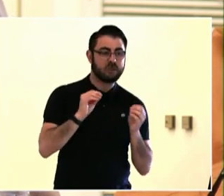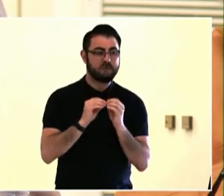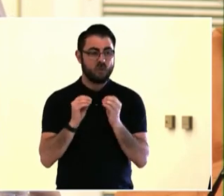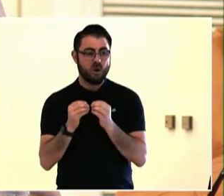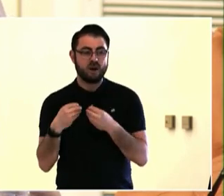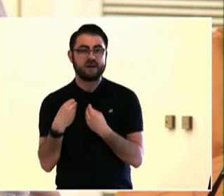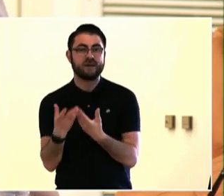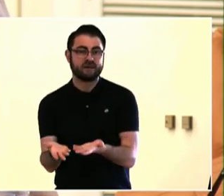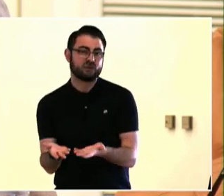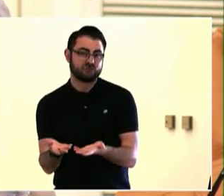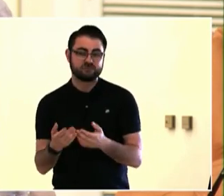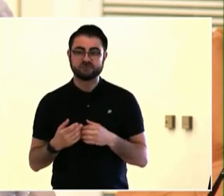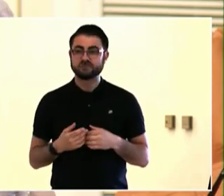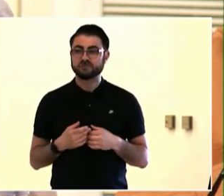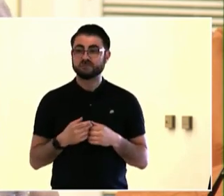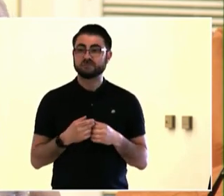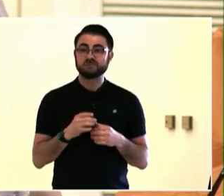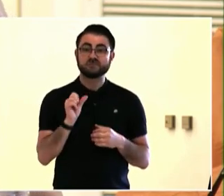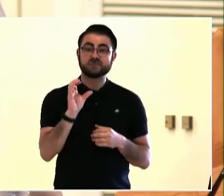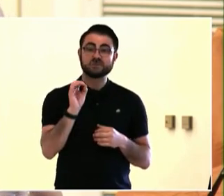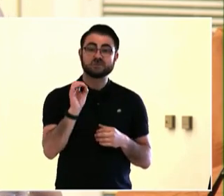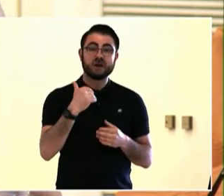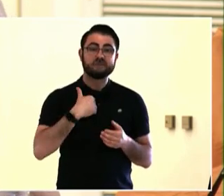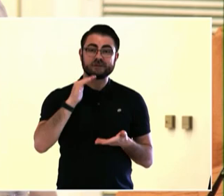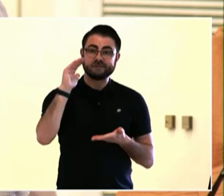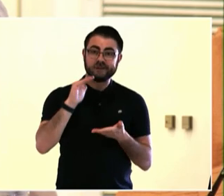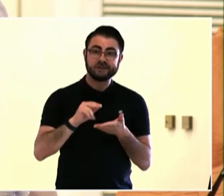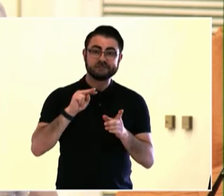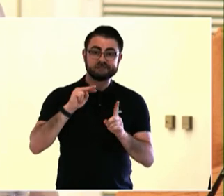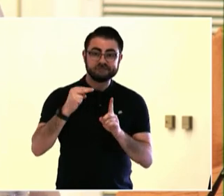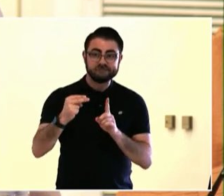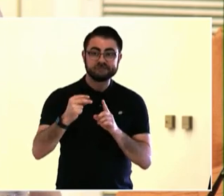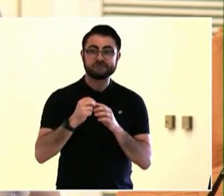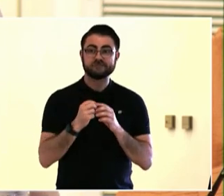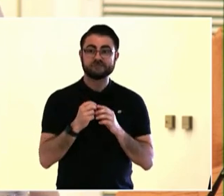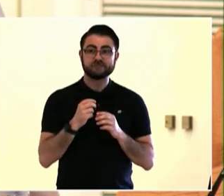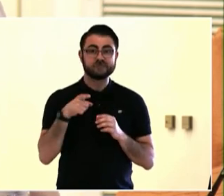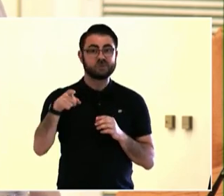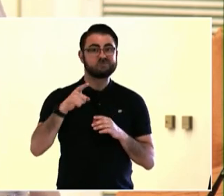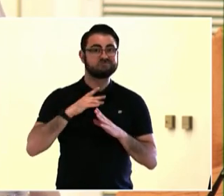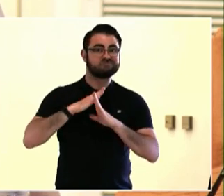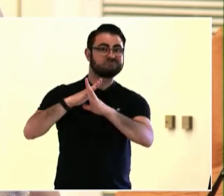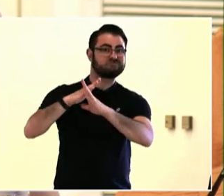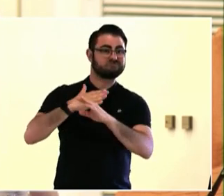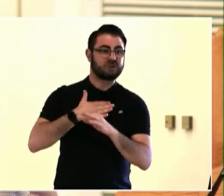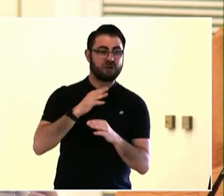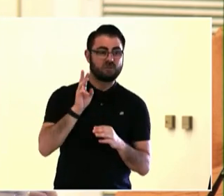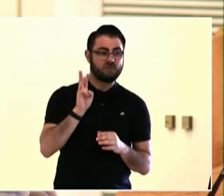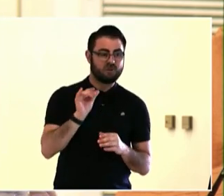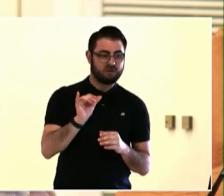where there's opportunities to connect with their government, you know, I often say this.